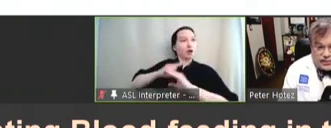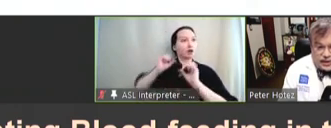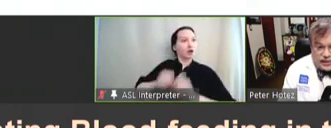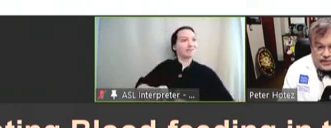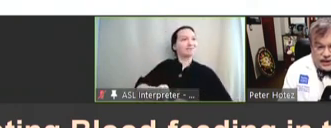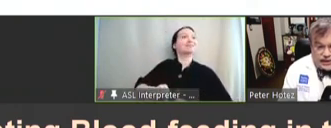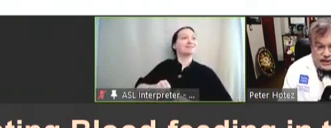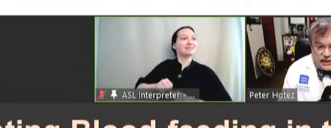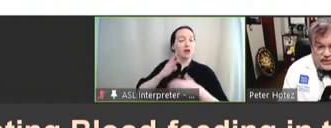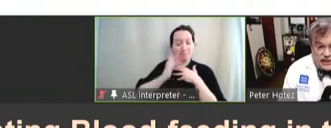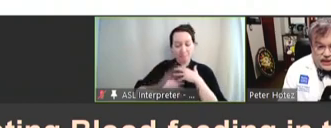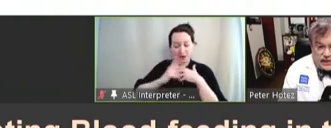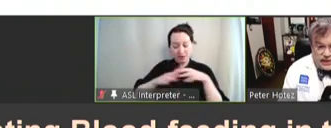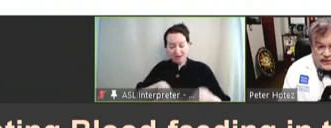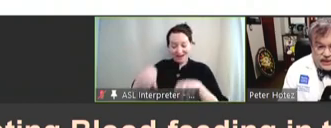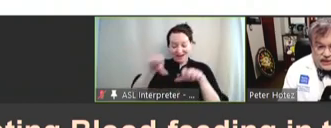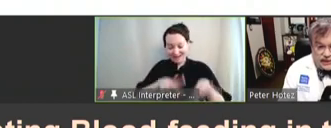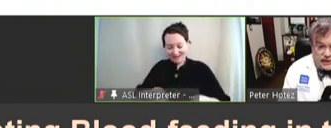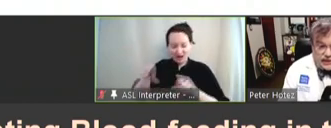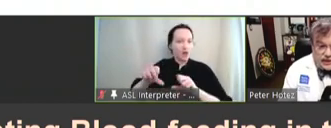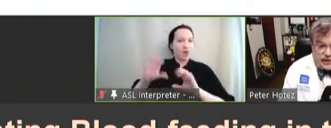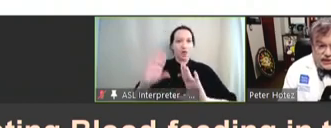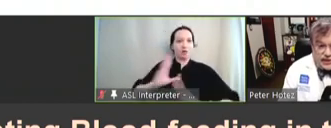blood uptake and hem detoxification. And next slide.